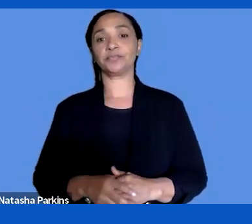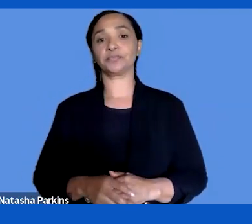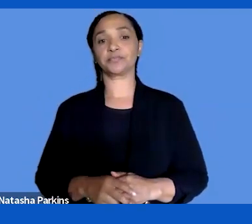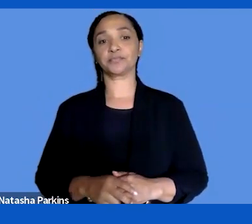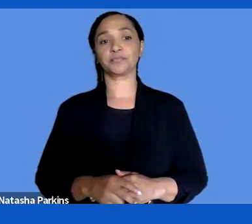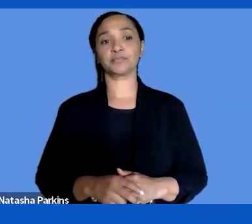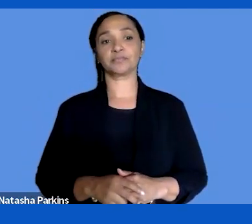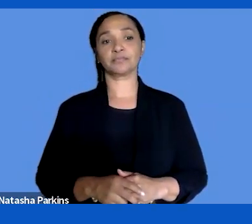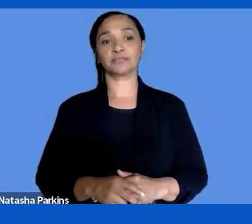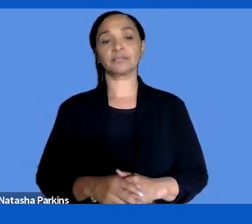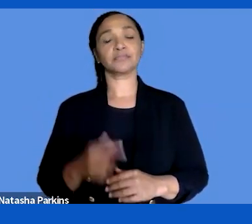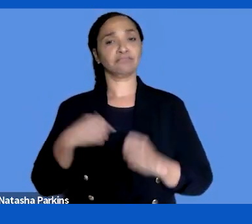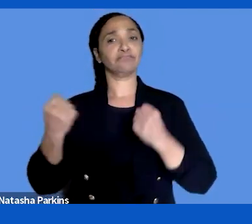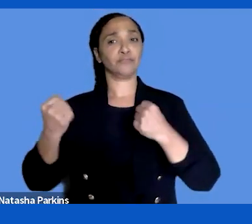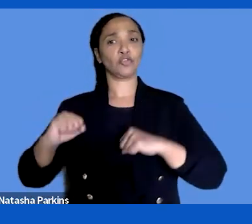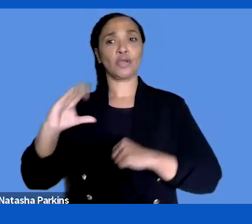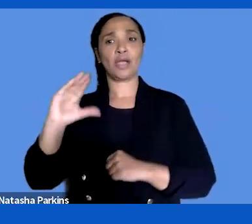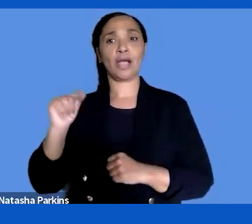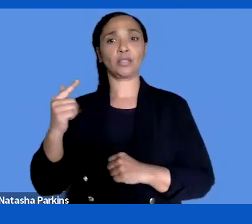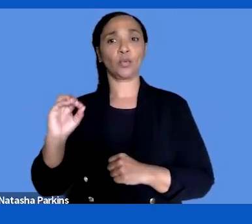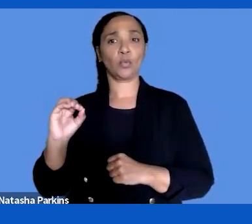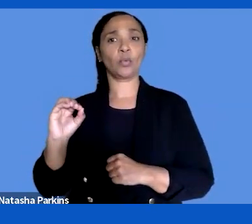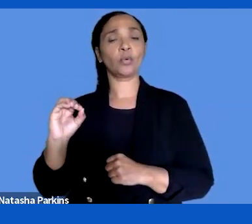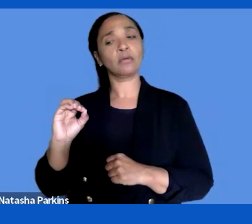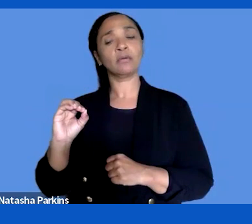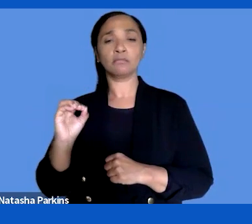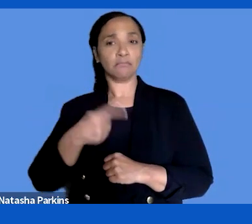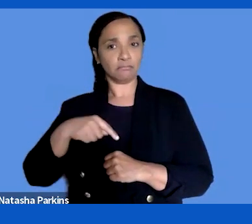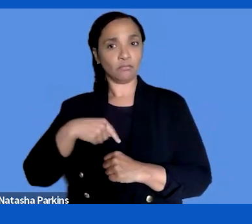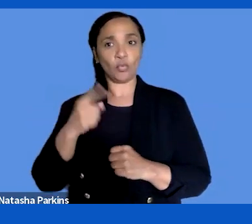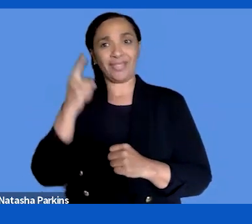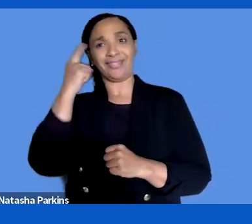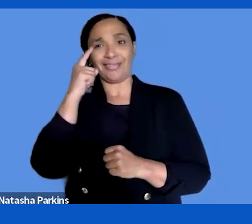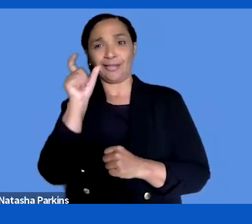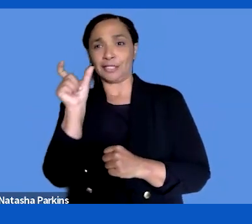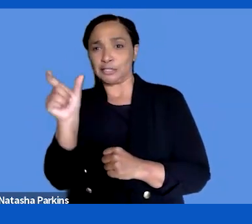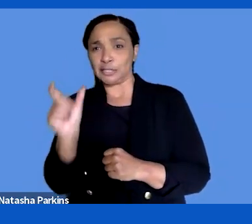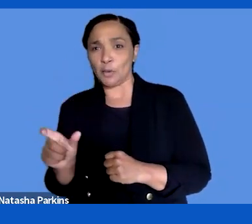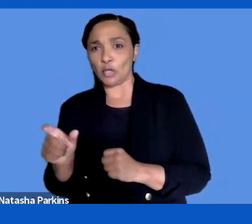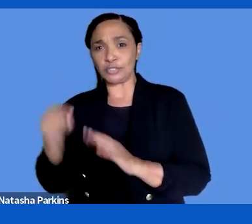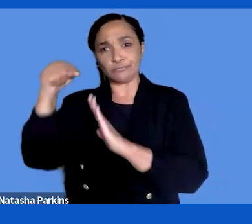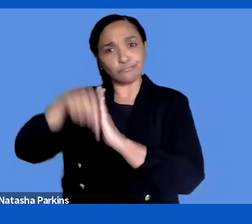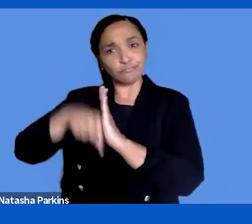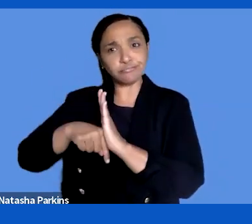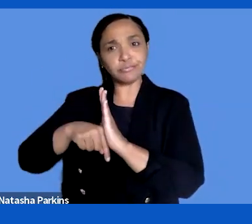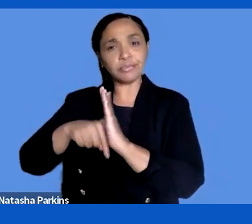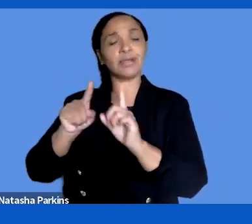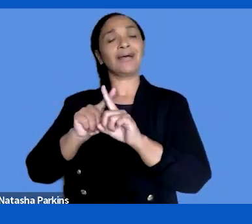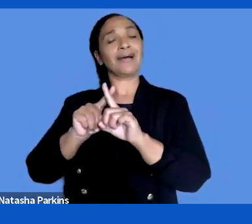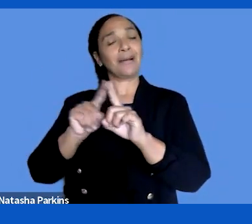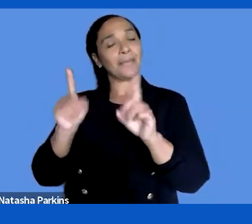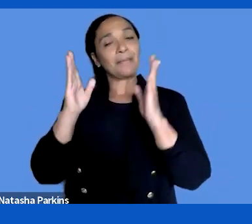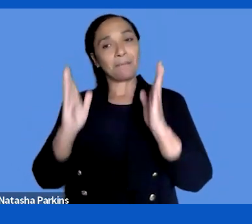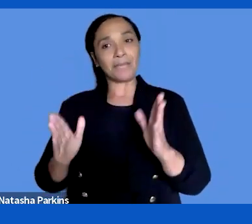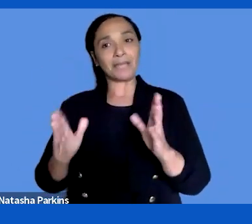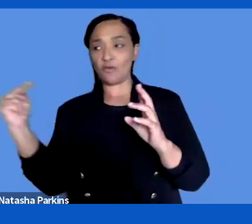Cato Lie we shouldn't delve into terminology. I think we see it different. I think we see